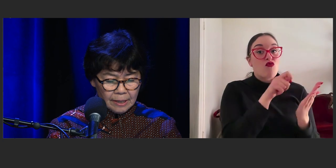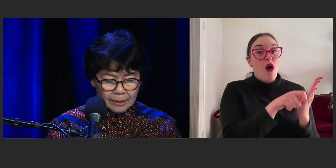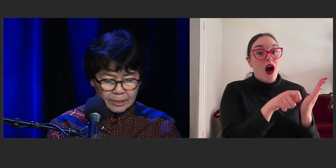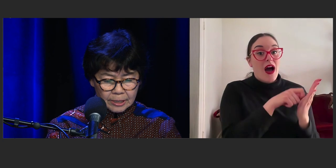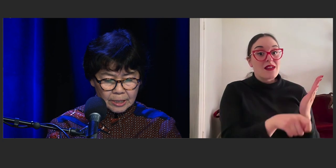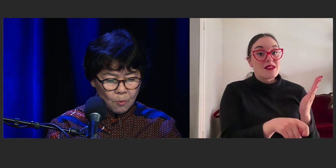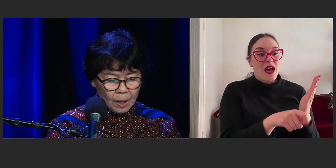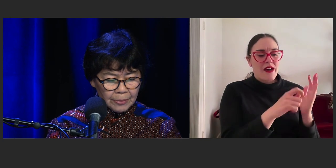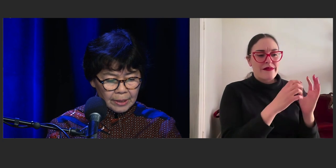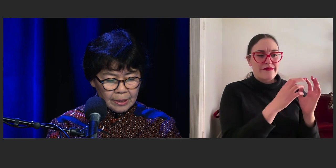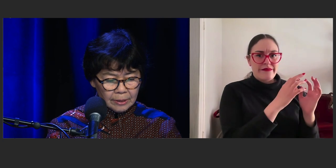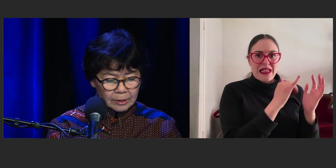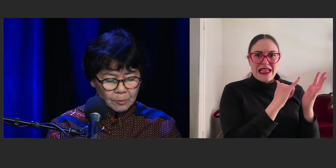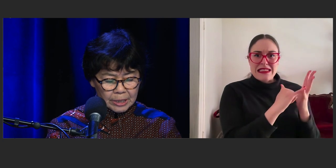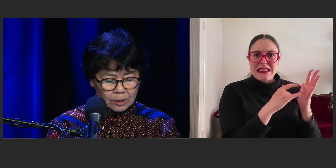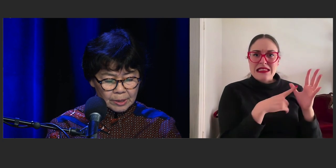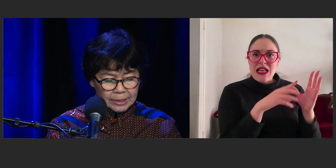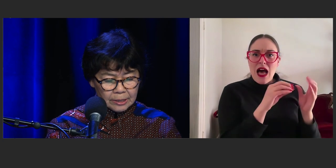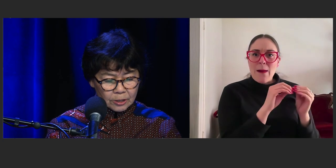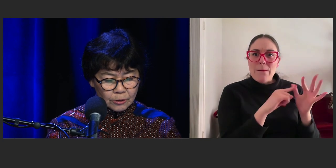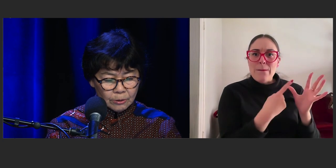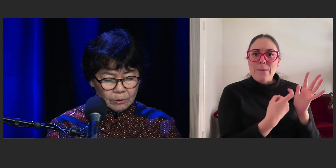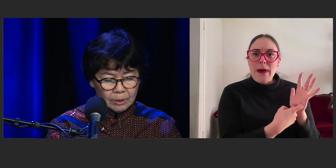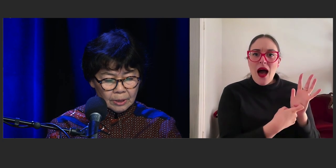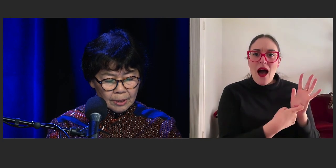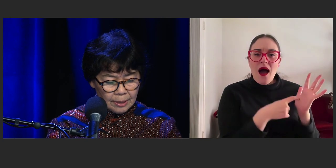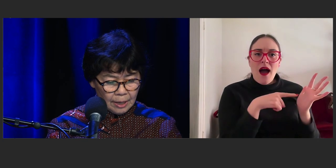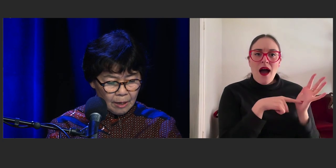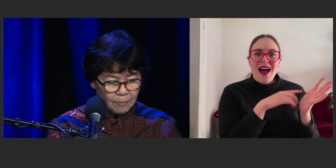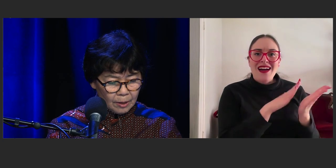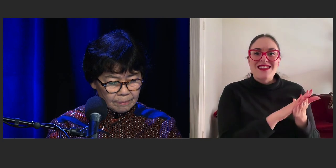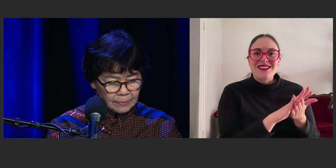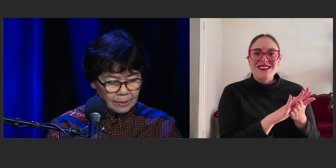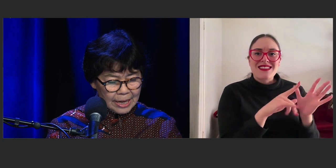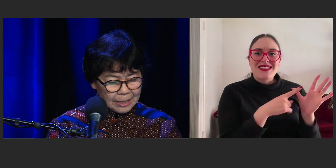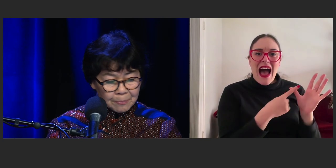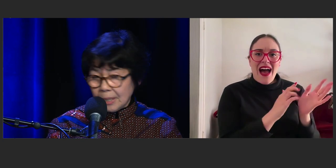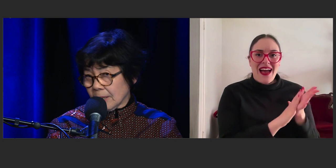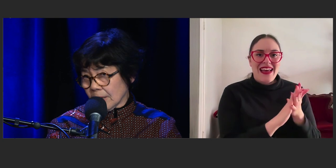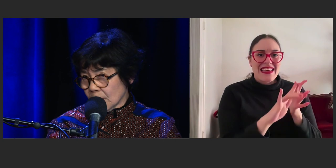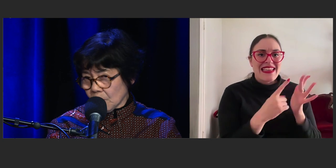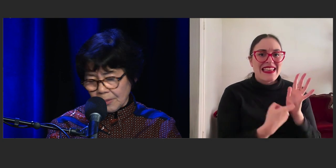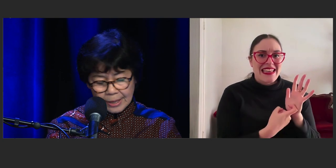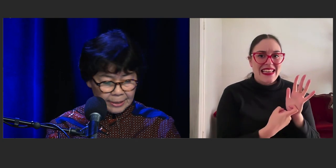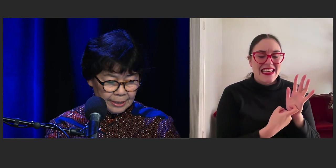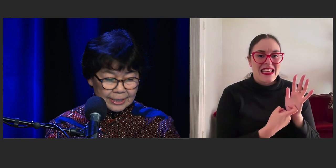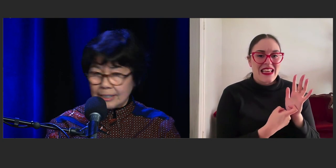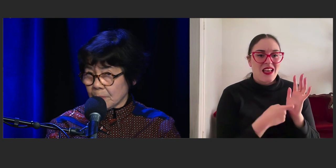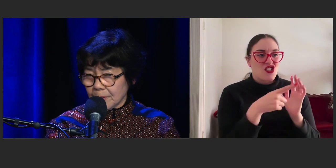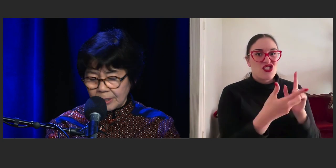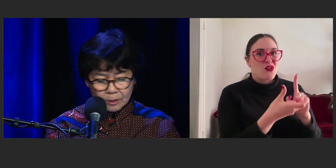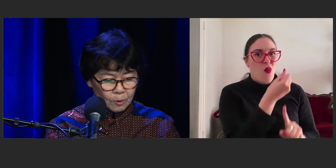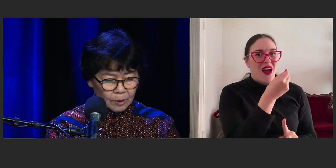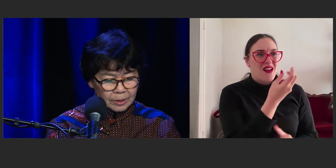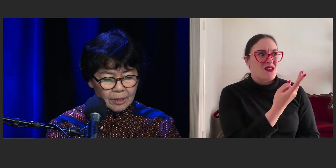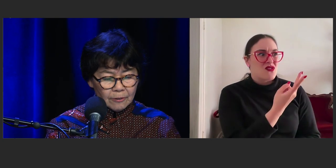and she won the 2022 in BGHB don't know what that, it's an American award